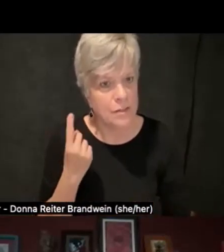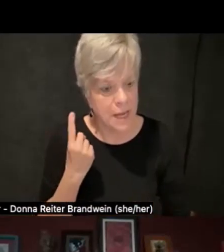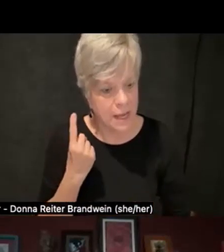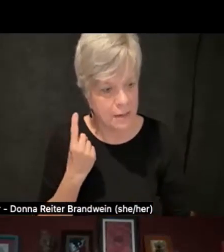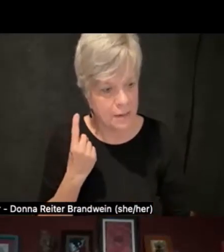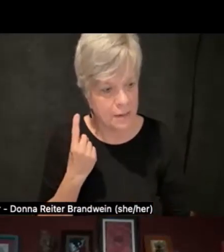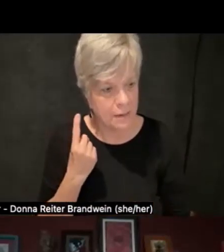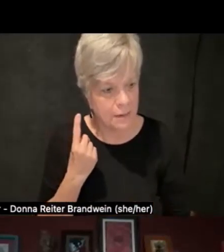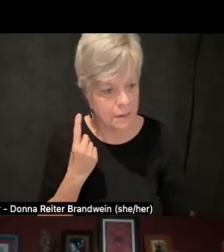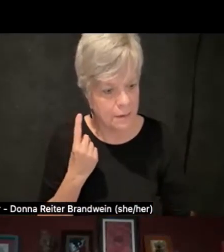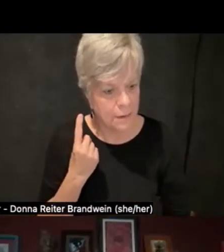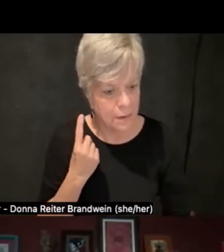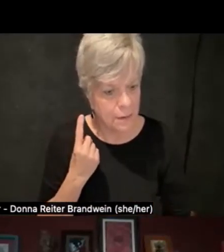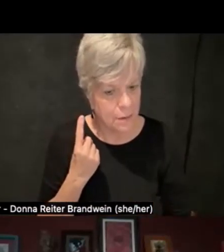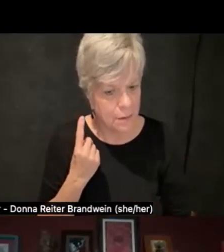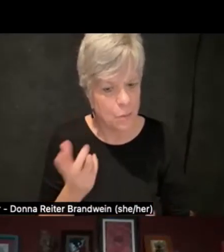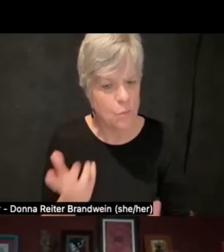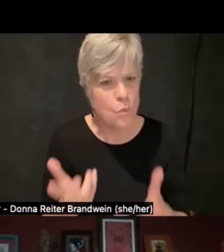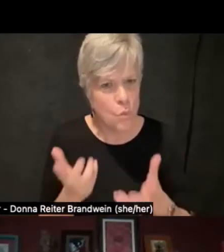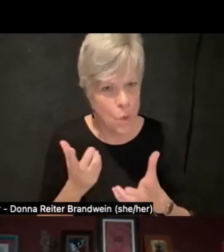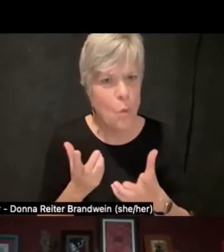you know, we want to be civil,